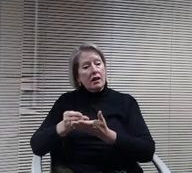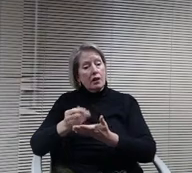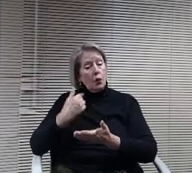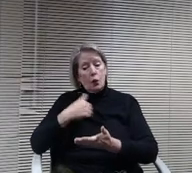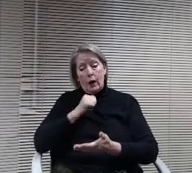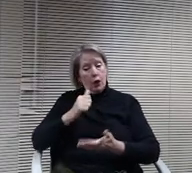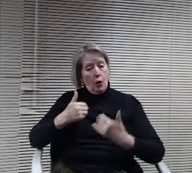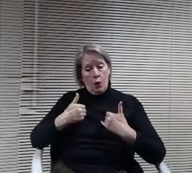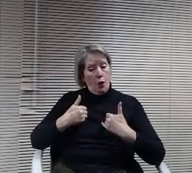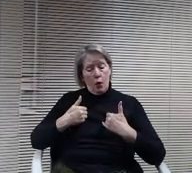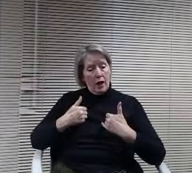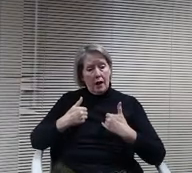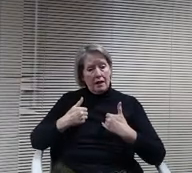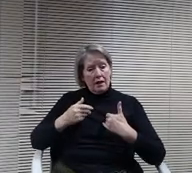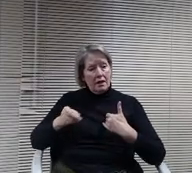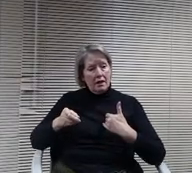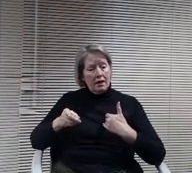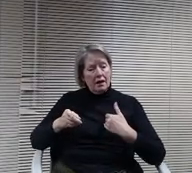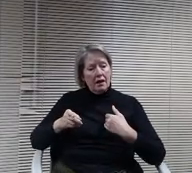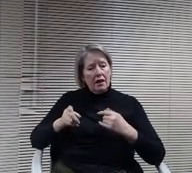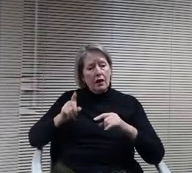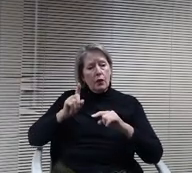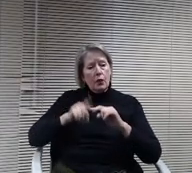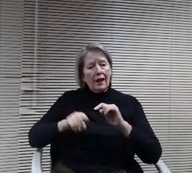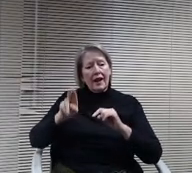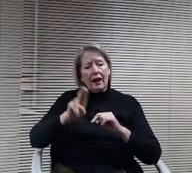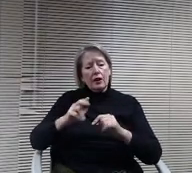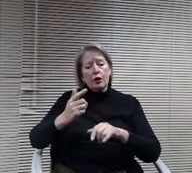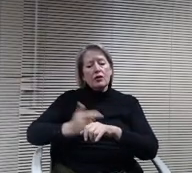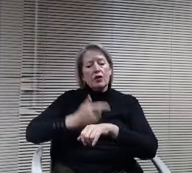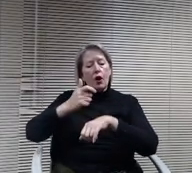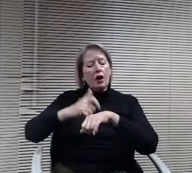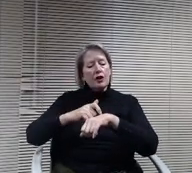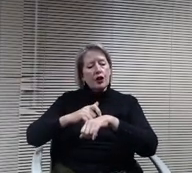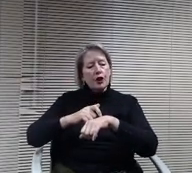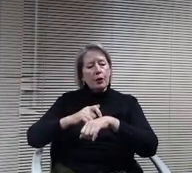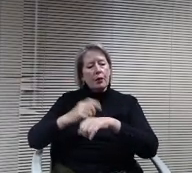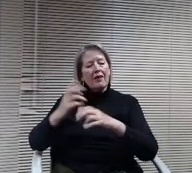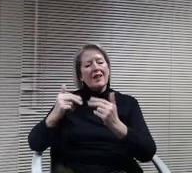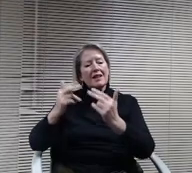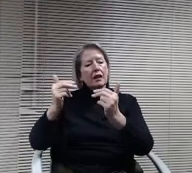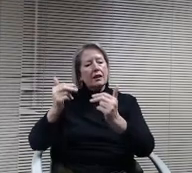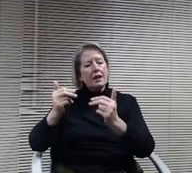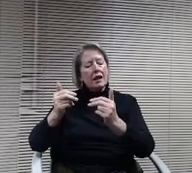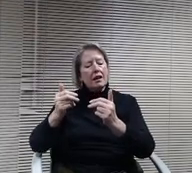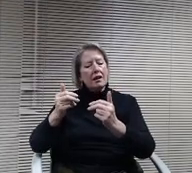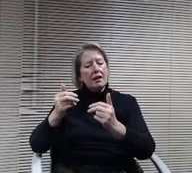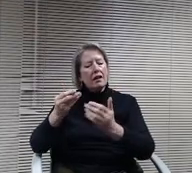not owned by us and so we can't use long term facility maintenance for it. This facility will be on by US and so